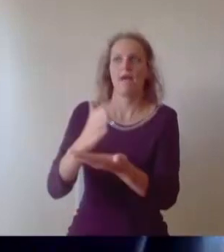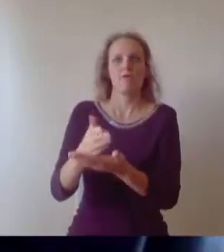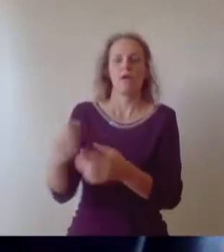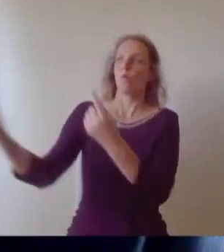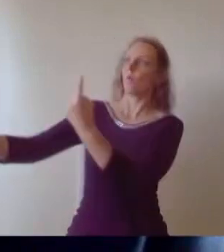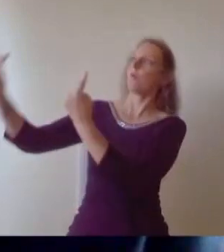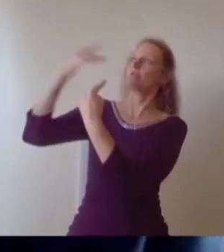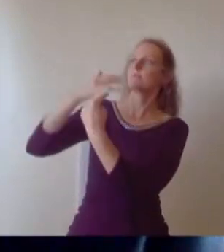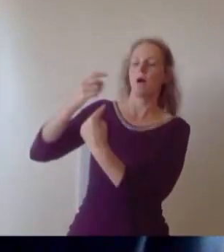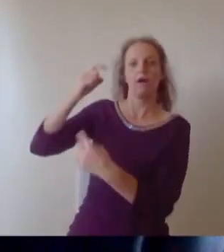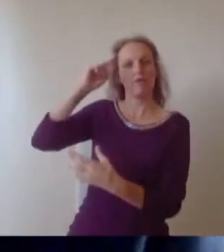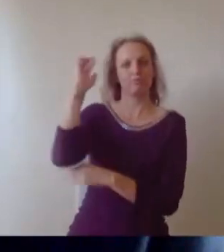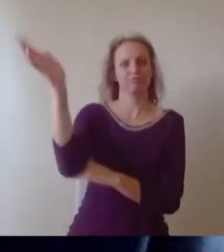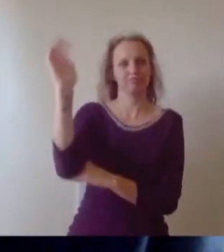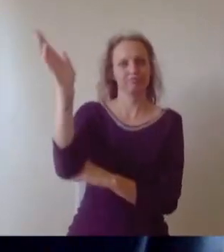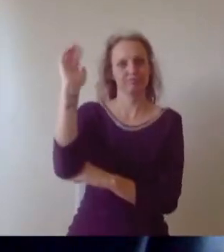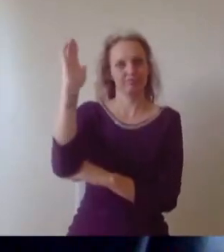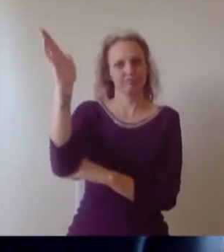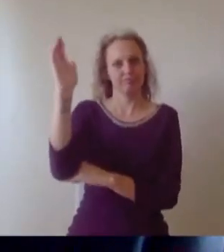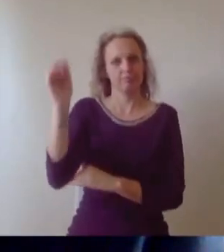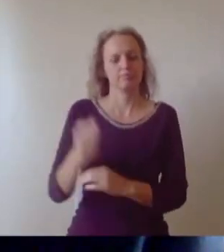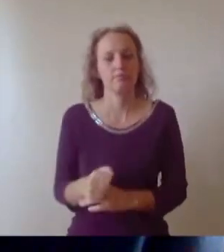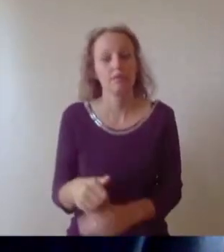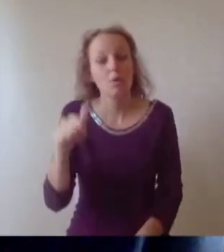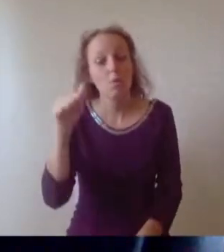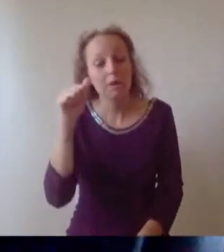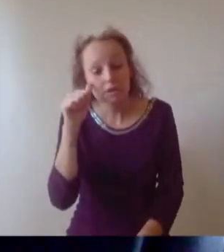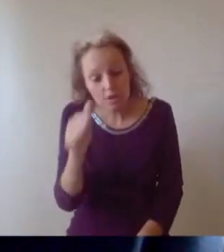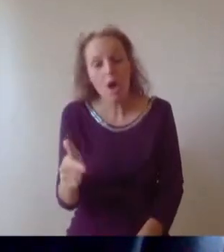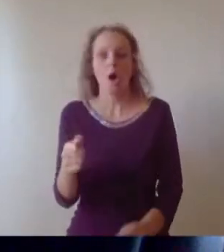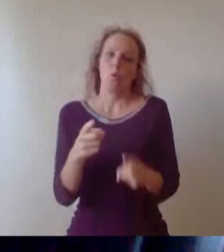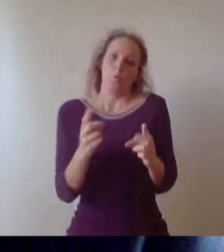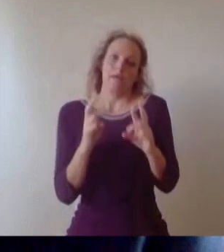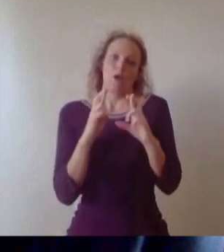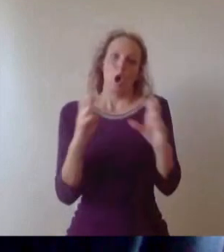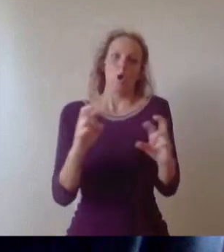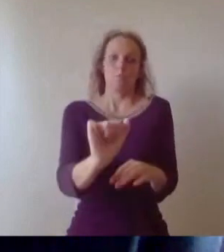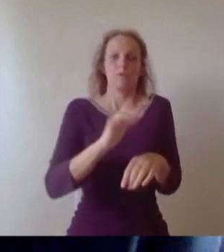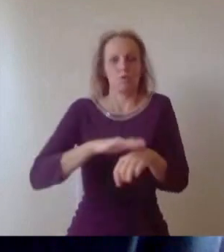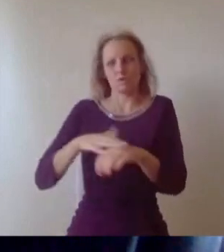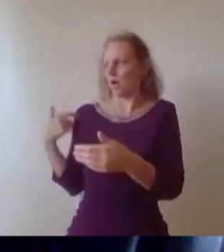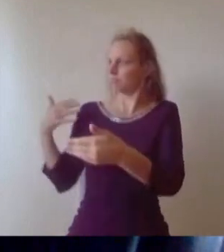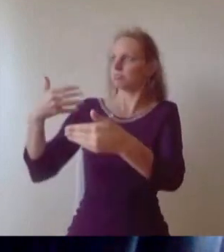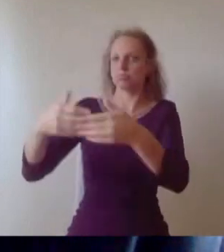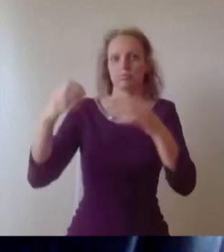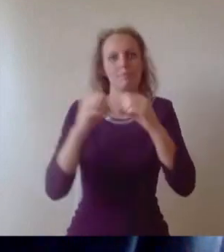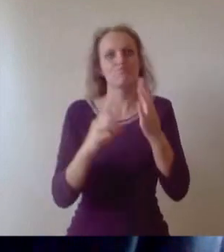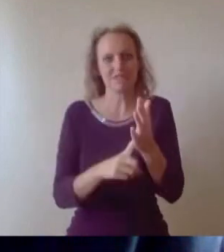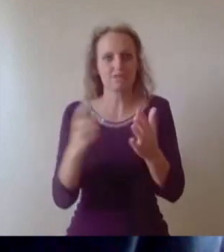So we know, or we hope, that your time at University of Bristol has been a rich and varied one. The academic staff that have taught you,